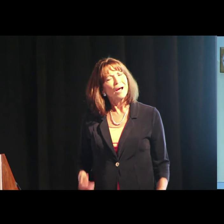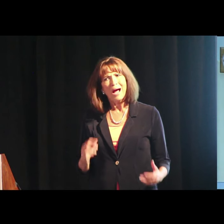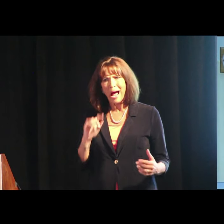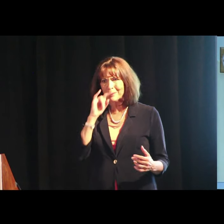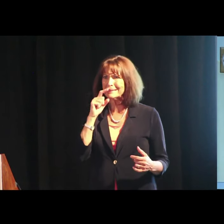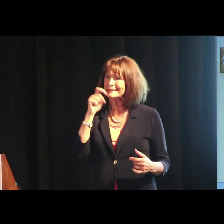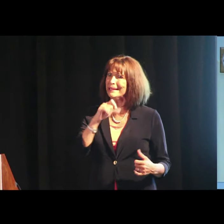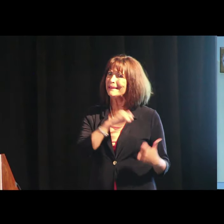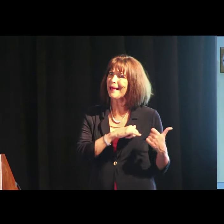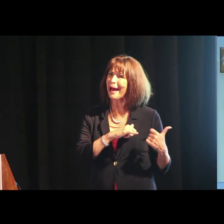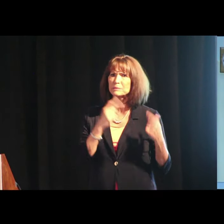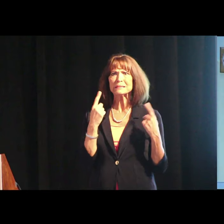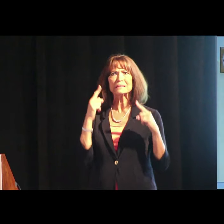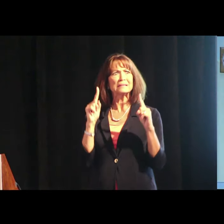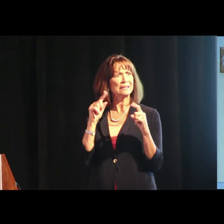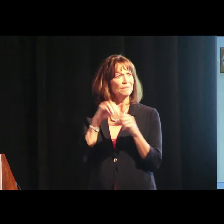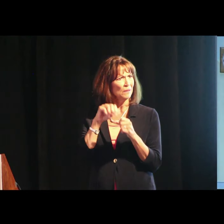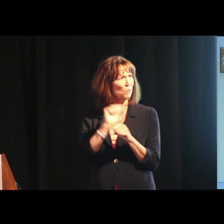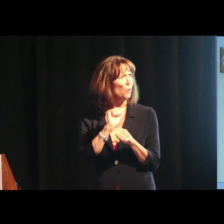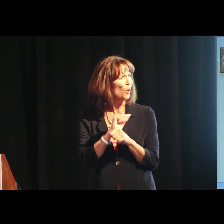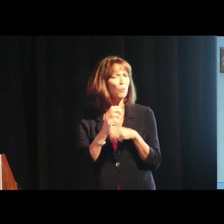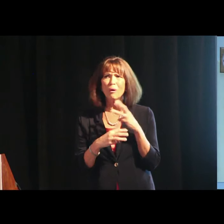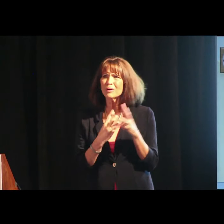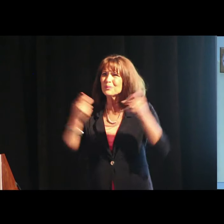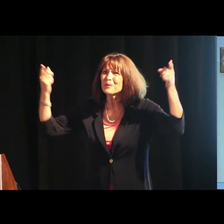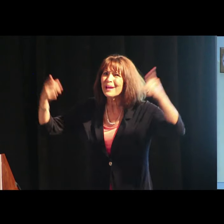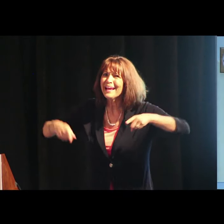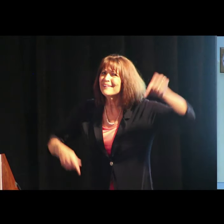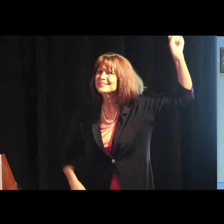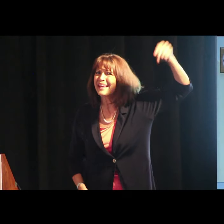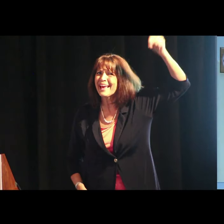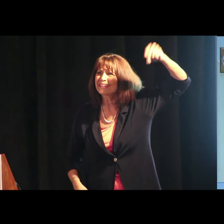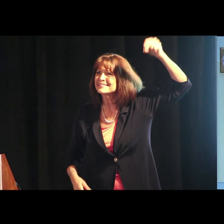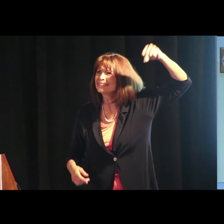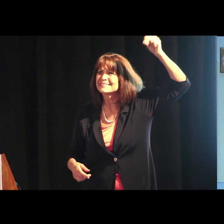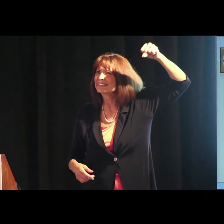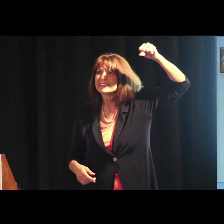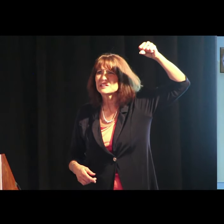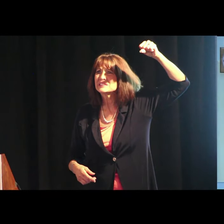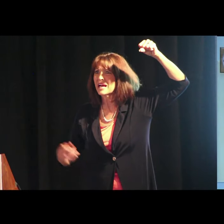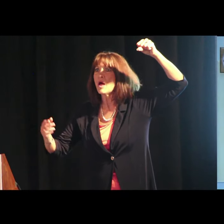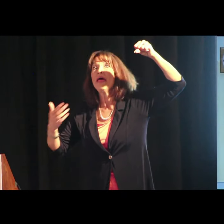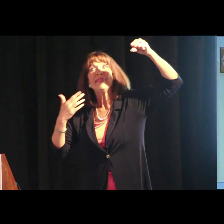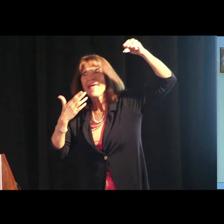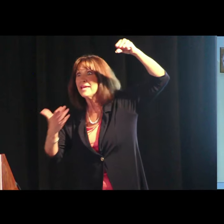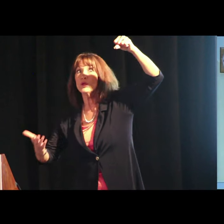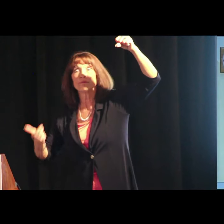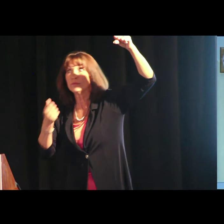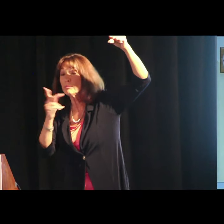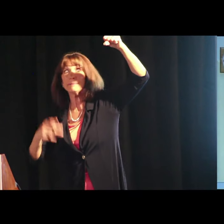Our kids need that to be successful in the work world. Do you get that?